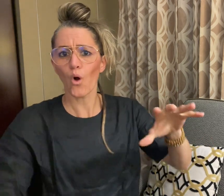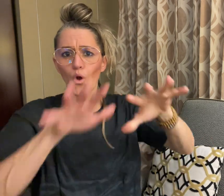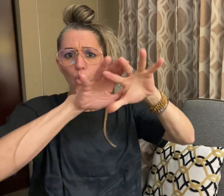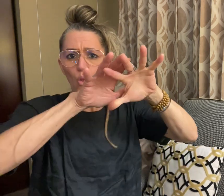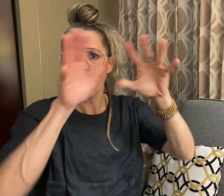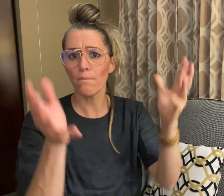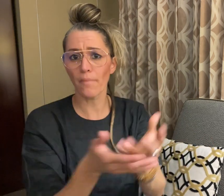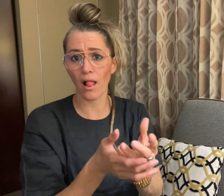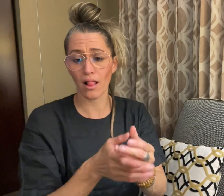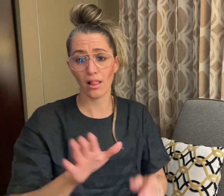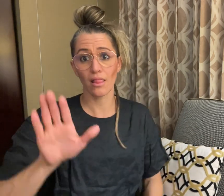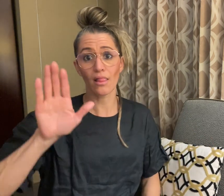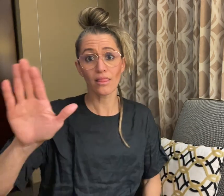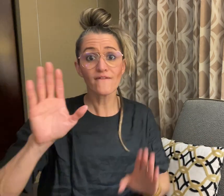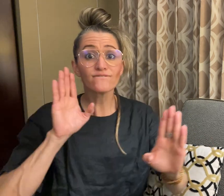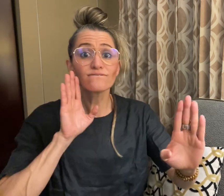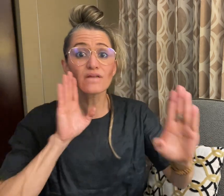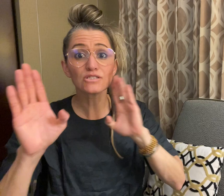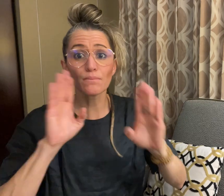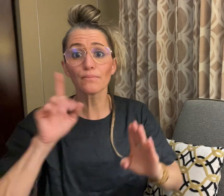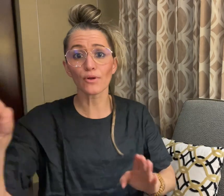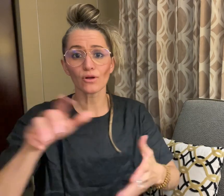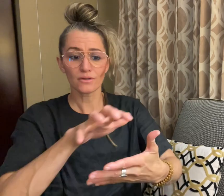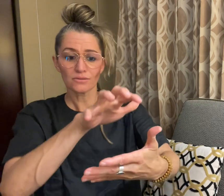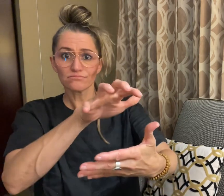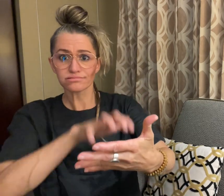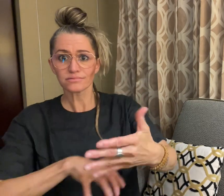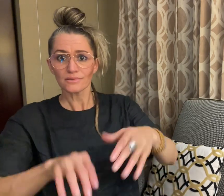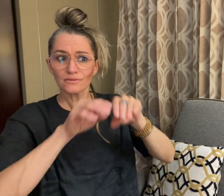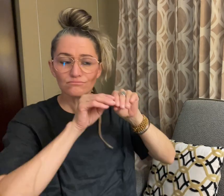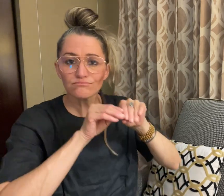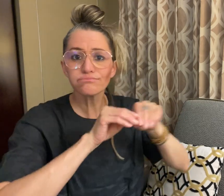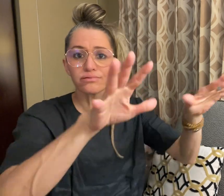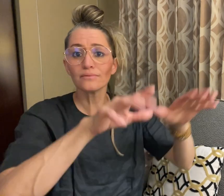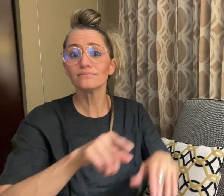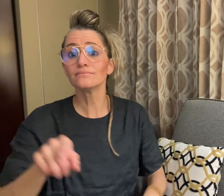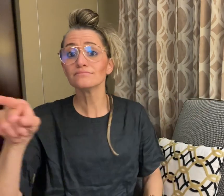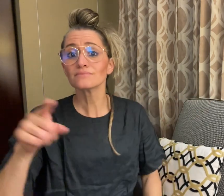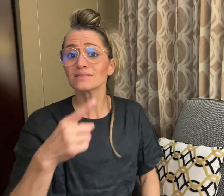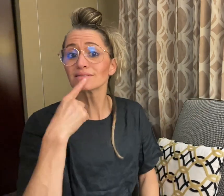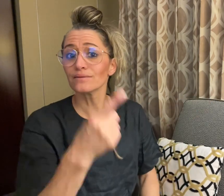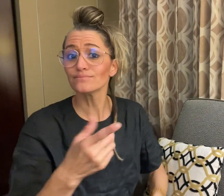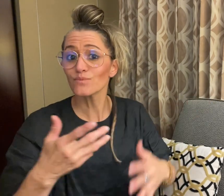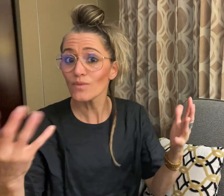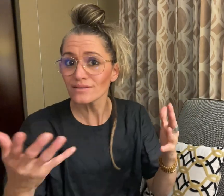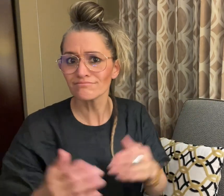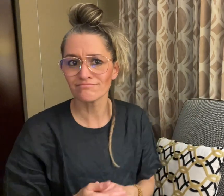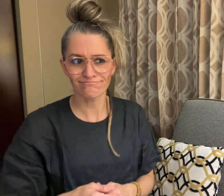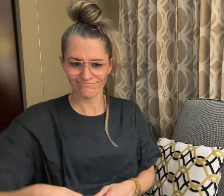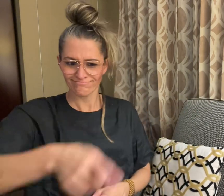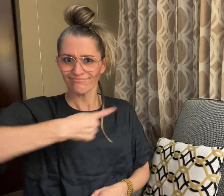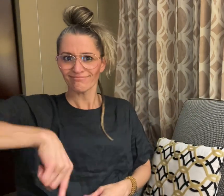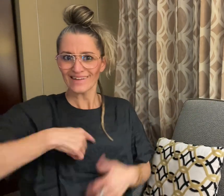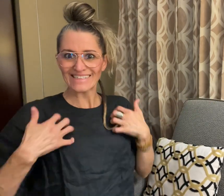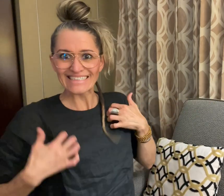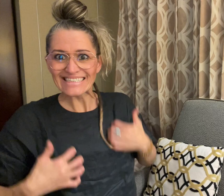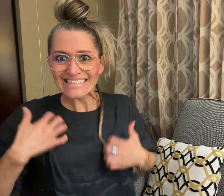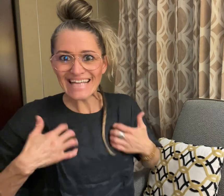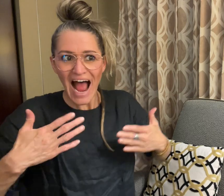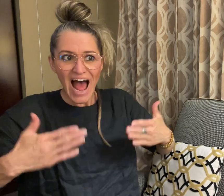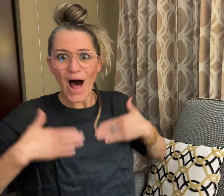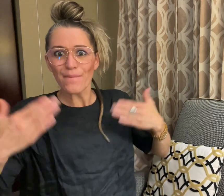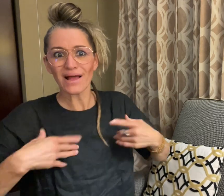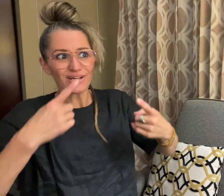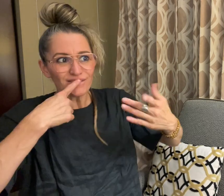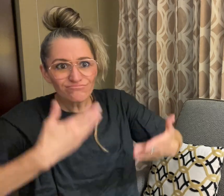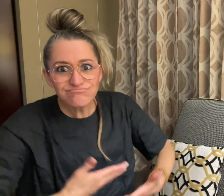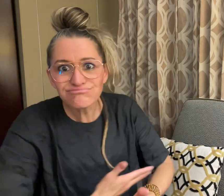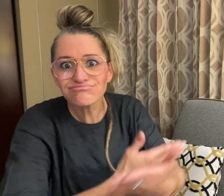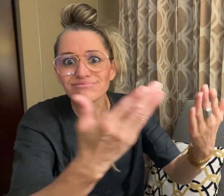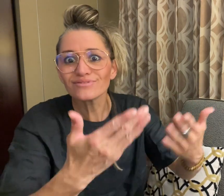Facebook page saying "We are excited to announce that